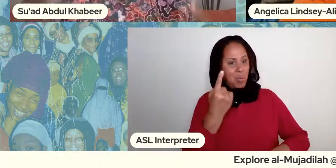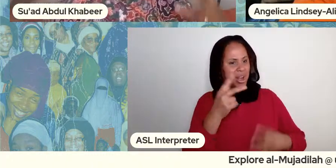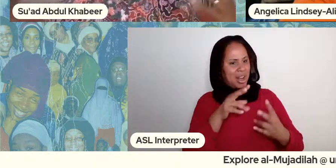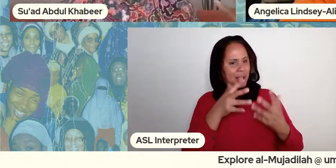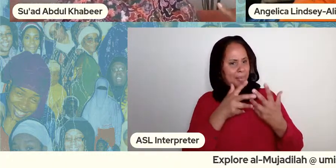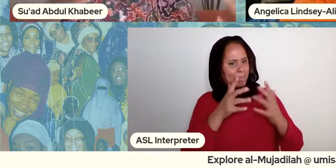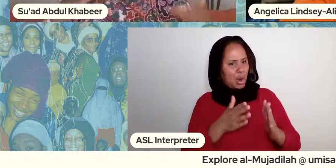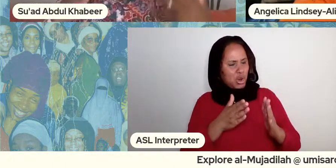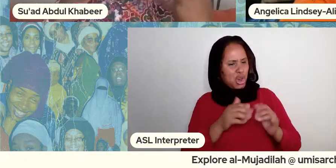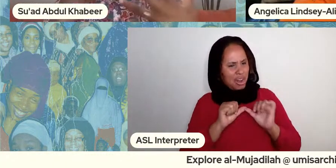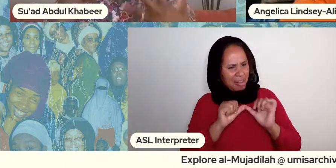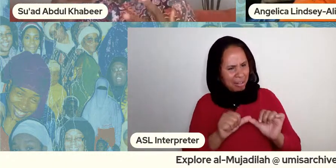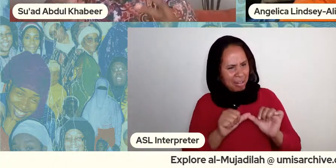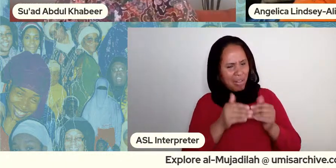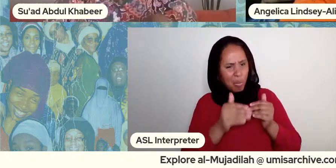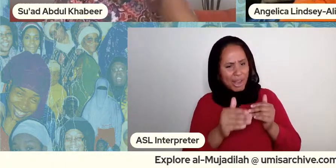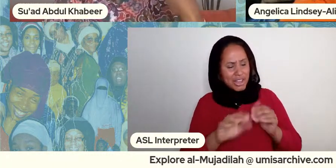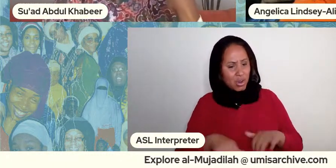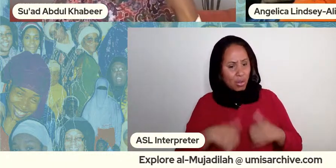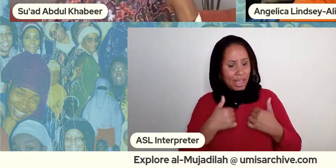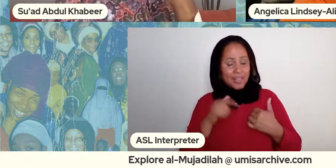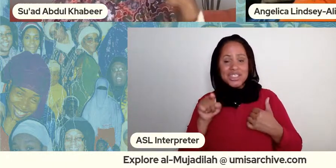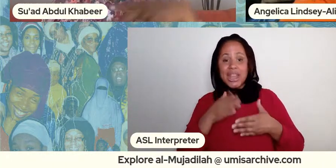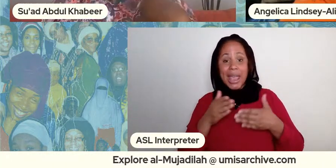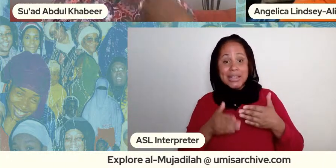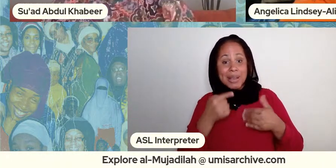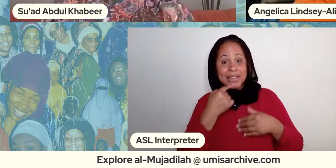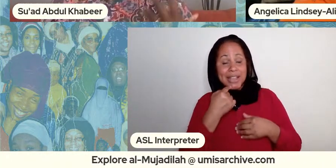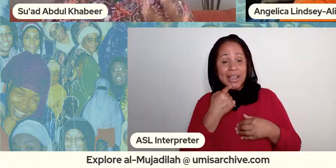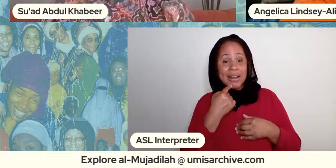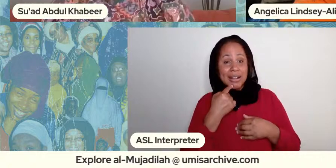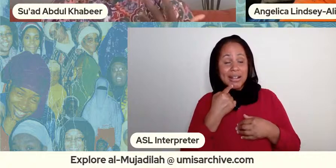know things that because she ends by saying that you know these things about family and